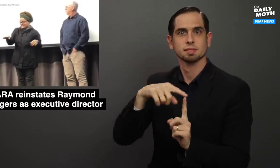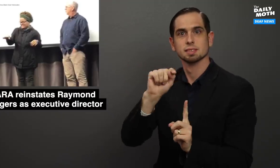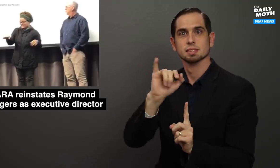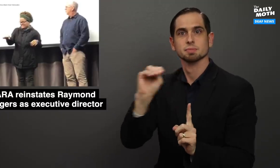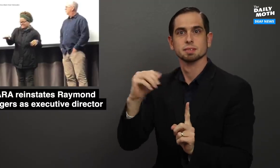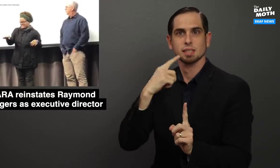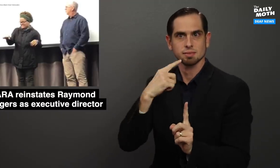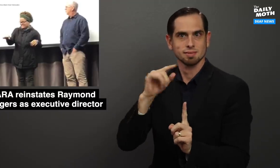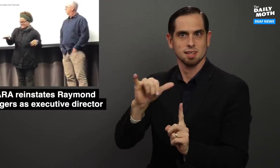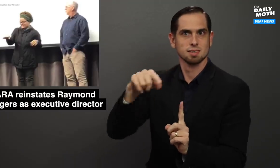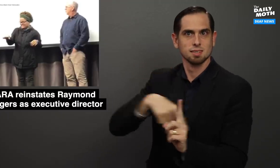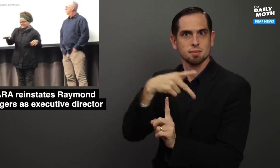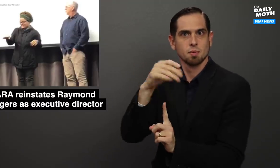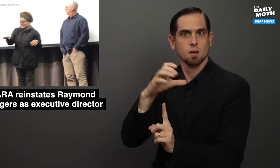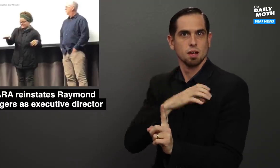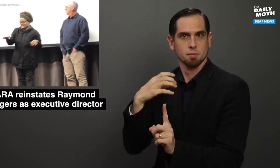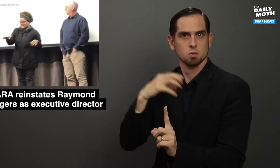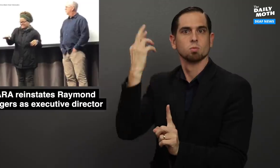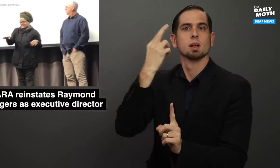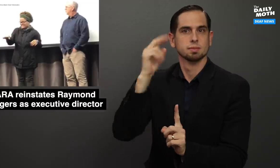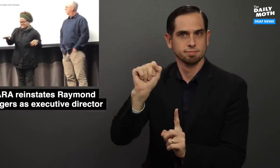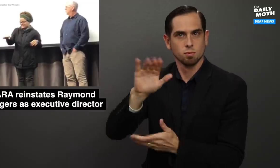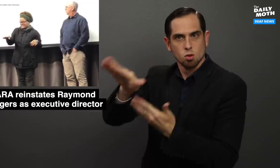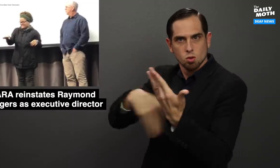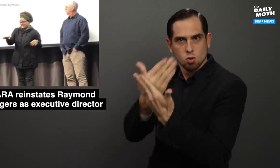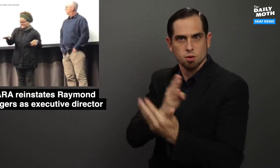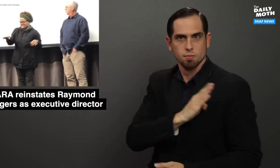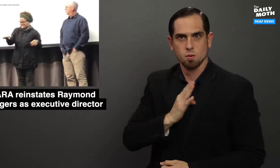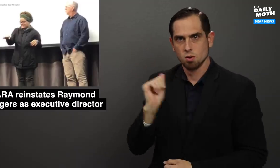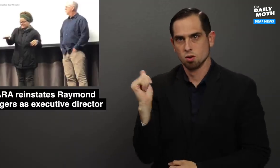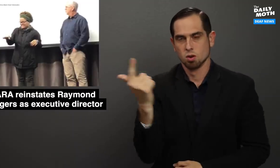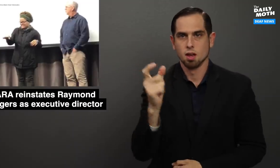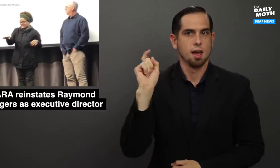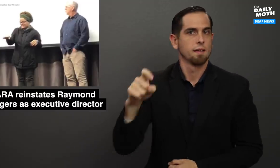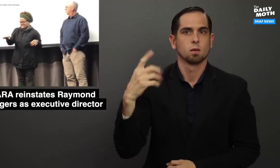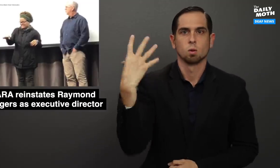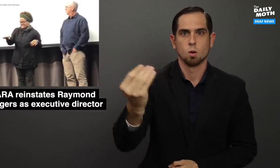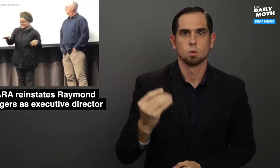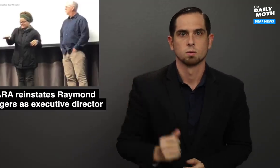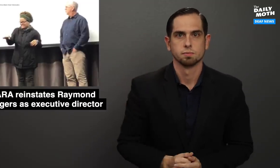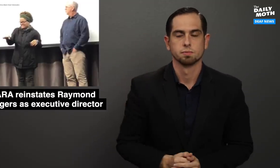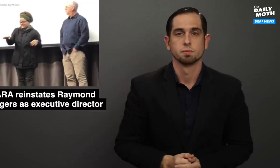Timm said the POC committee realized that the entire board needed to go.